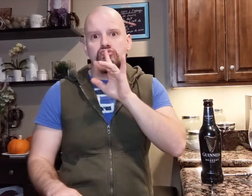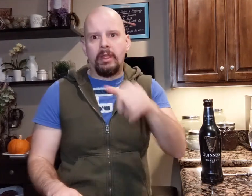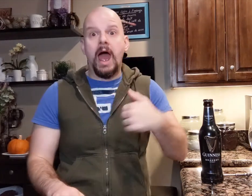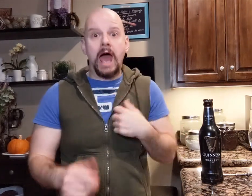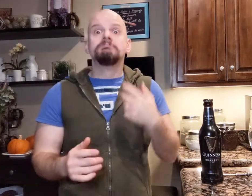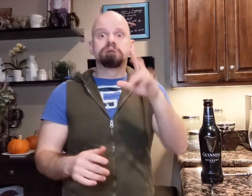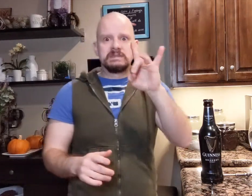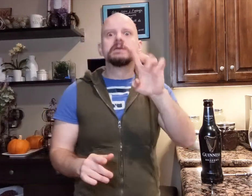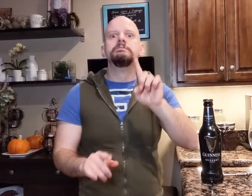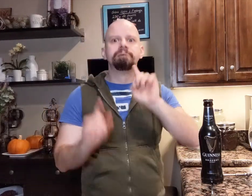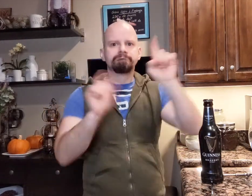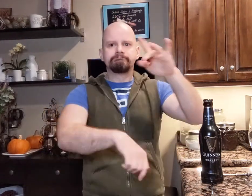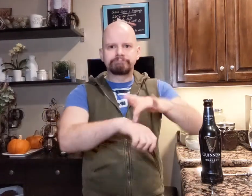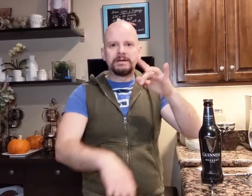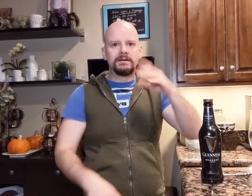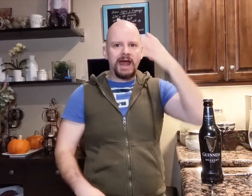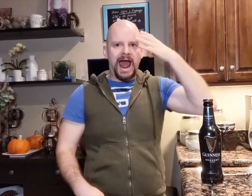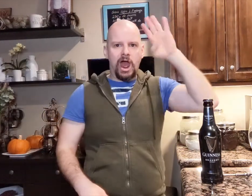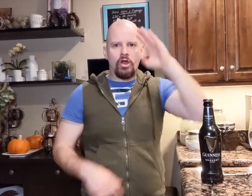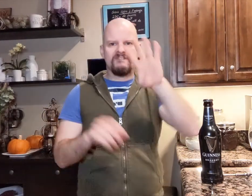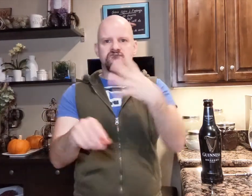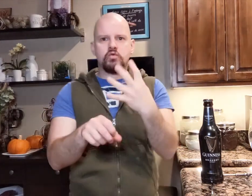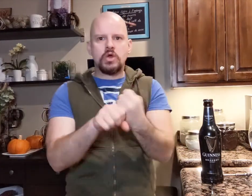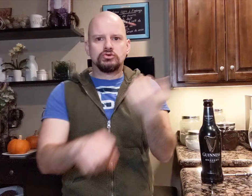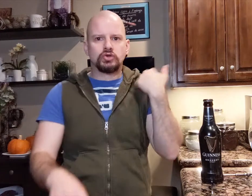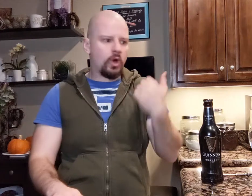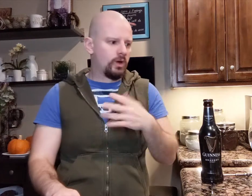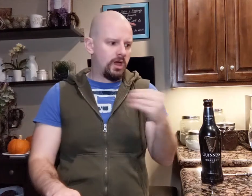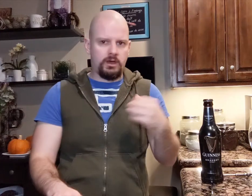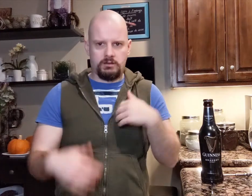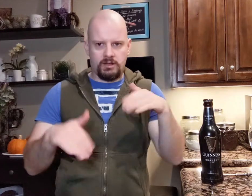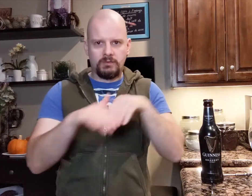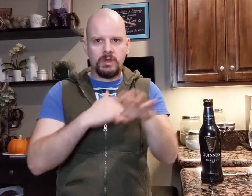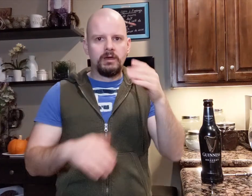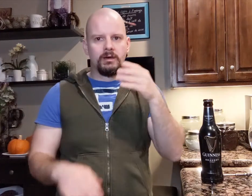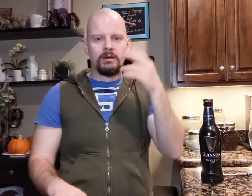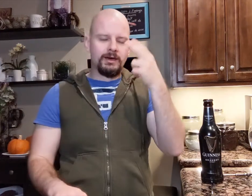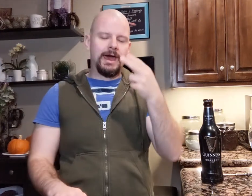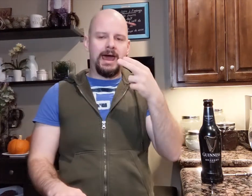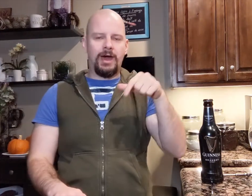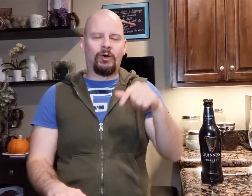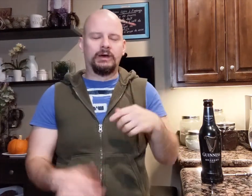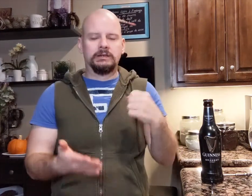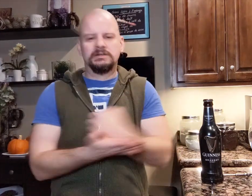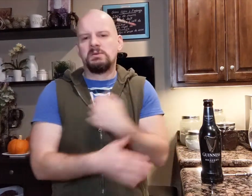Actually, I have been to Ireland four years ago but I haven't visited the headquarter, so that's too bad.